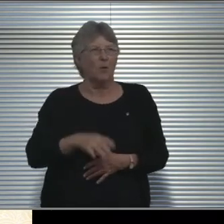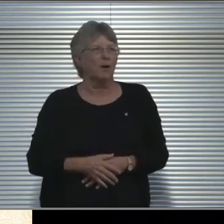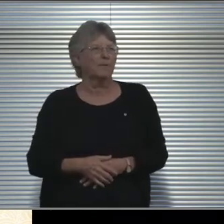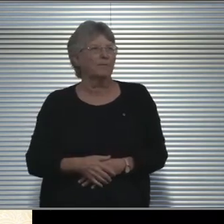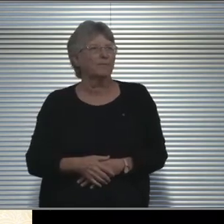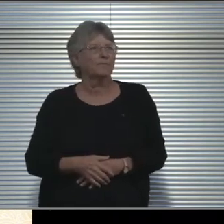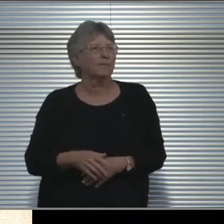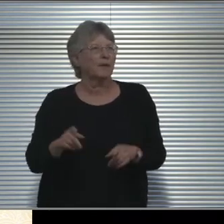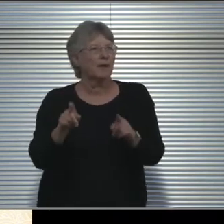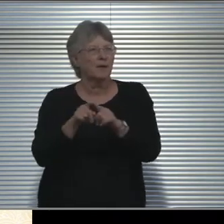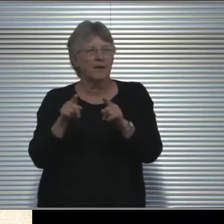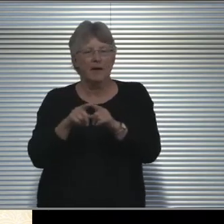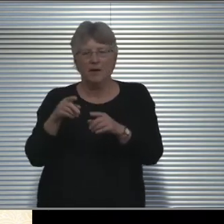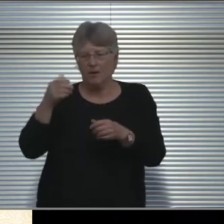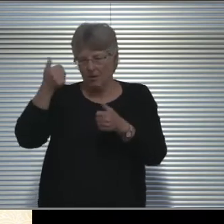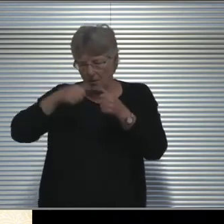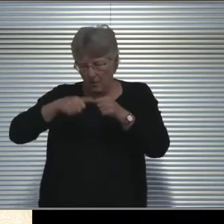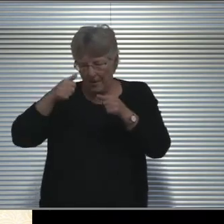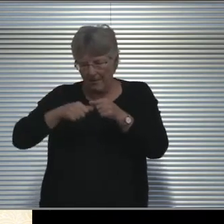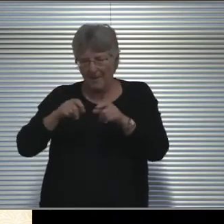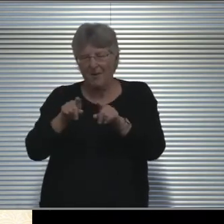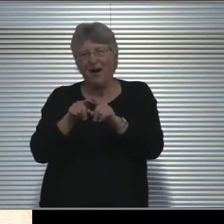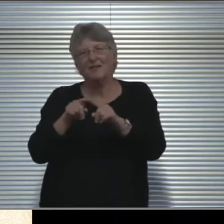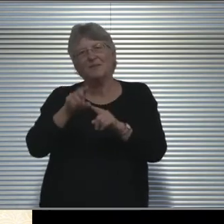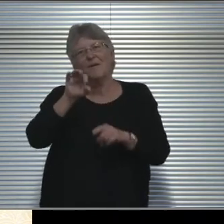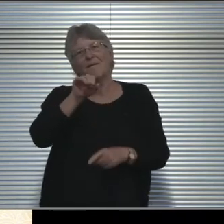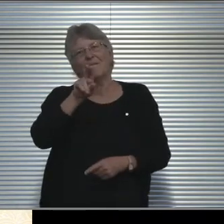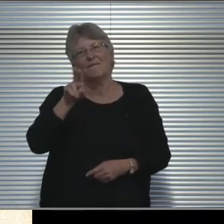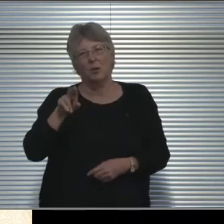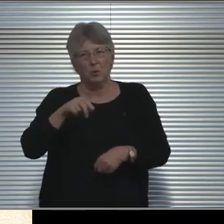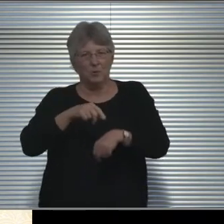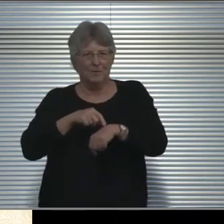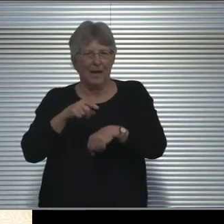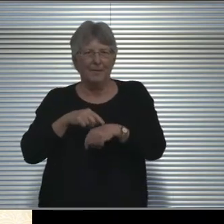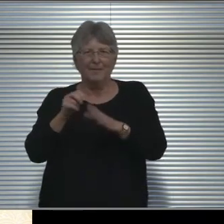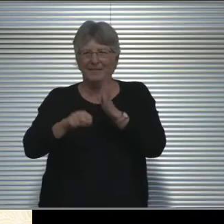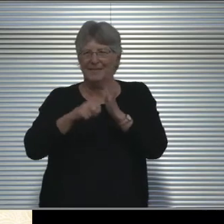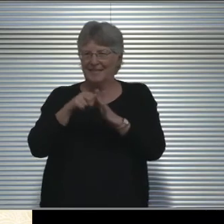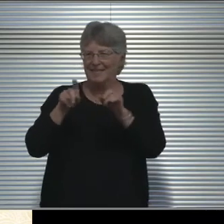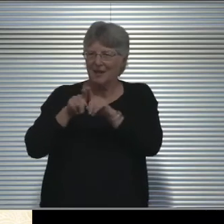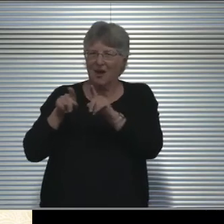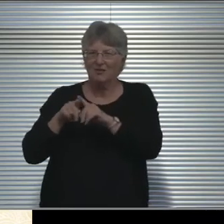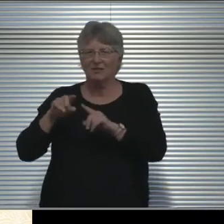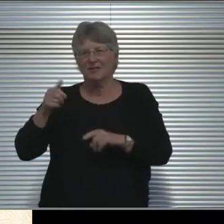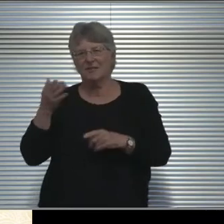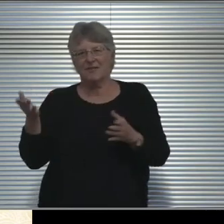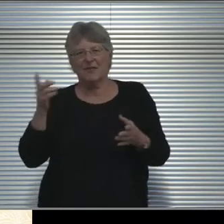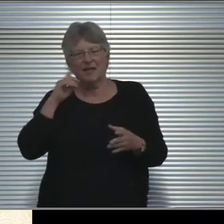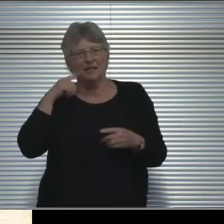because we have to be mindful of our flu season and other things that may come about during that time.